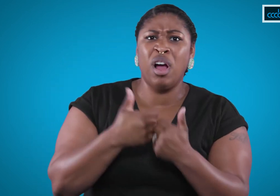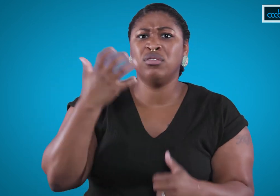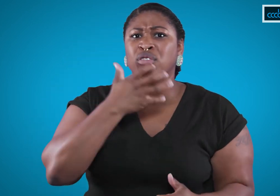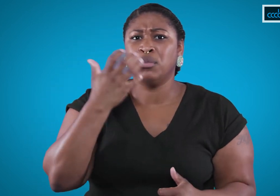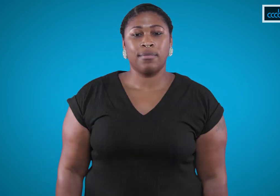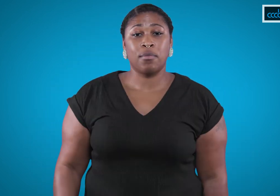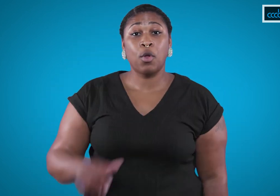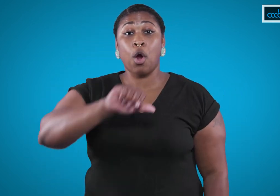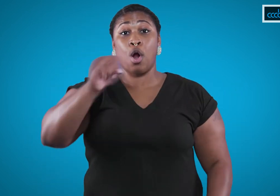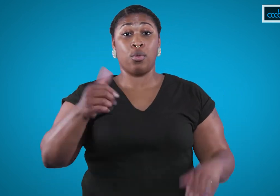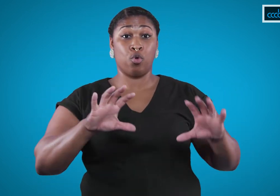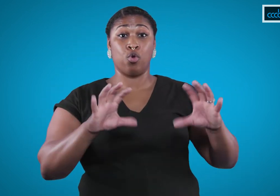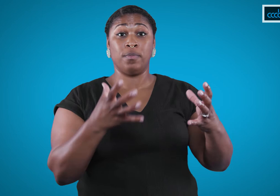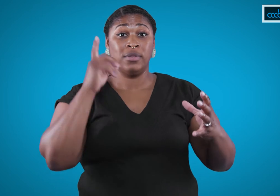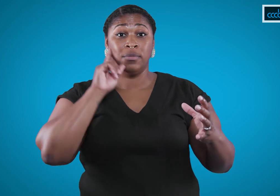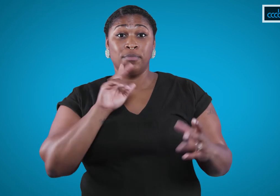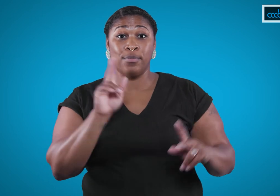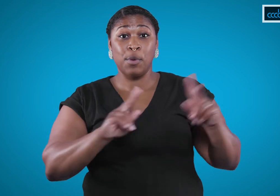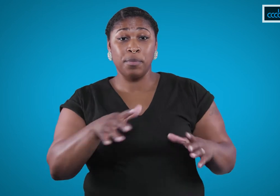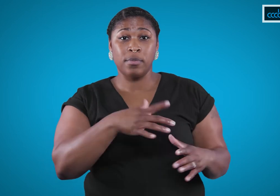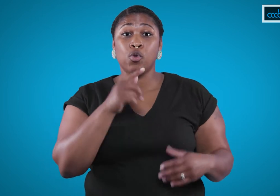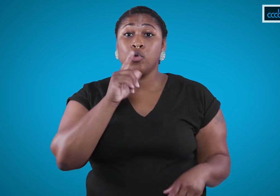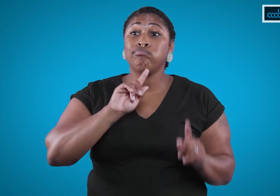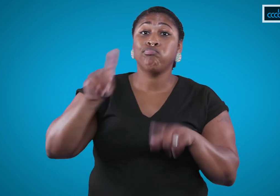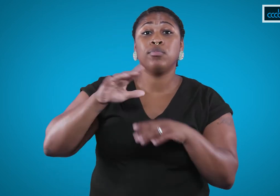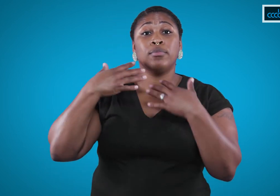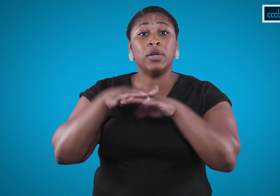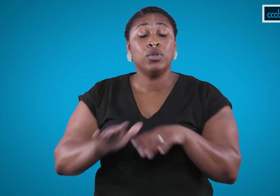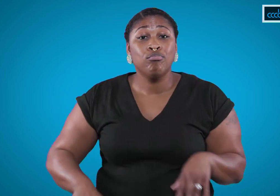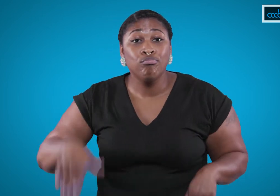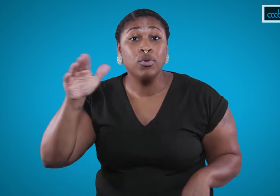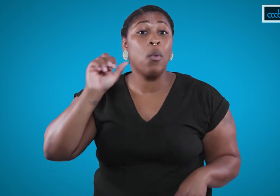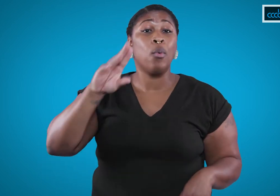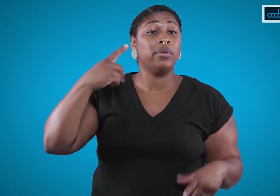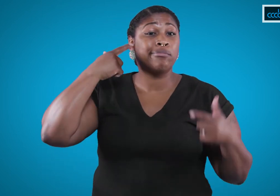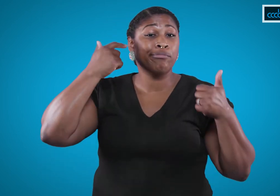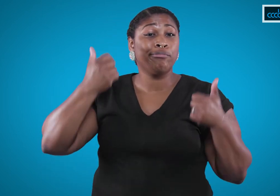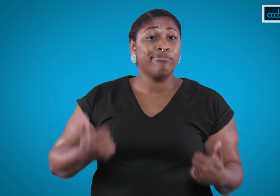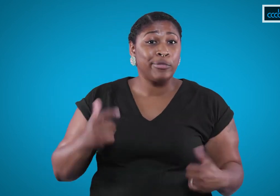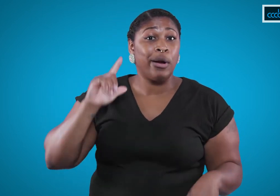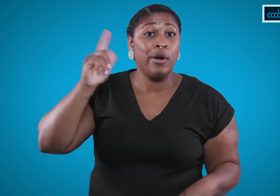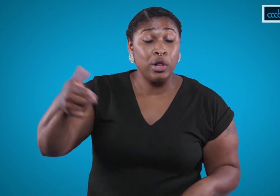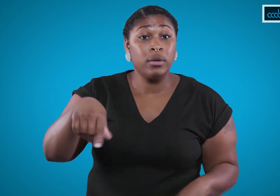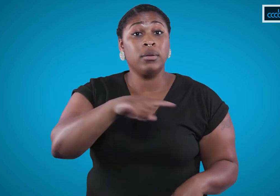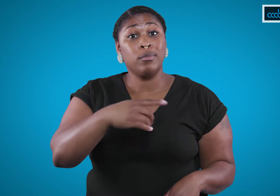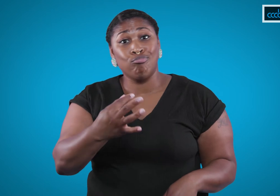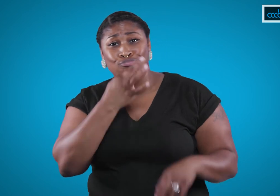In that state, communication could be challenging. For some others, who were mainstreamed or who lost their hearing later in life,